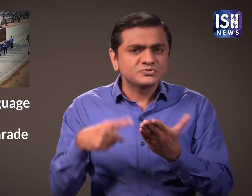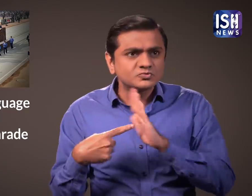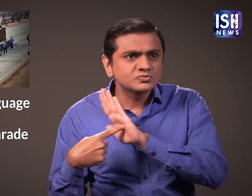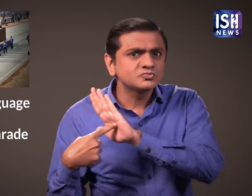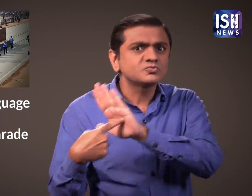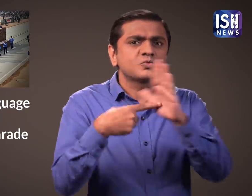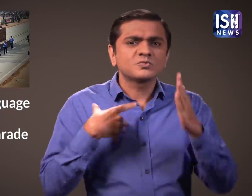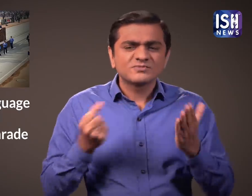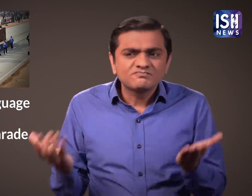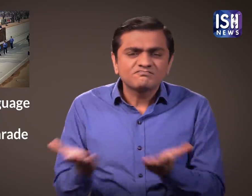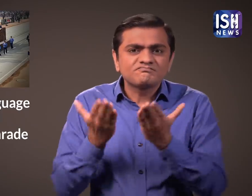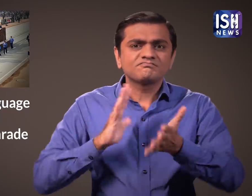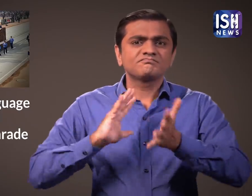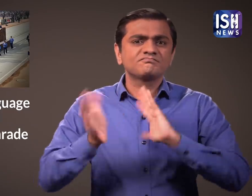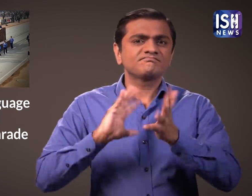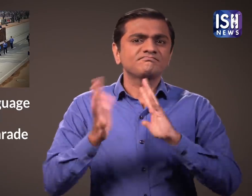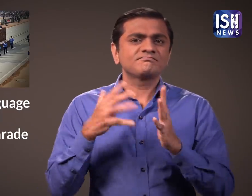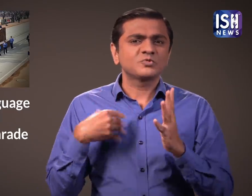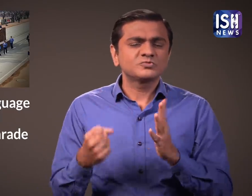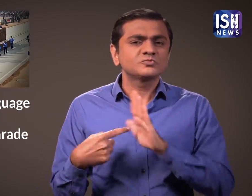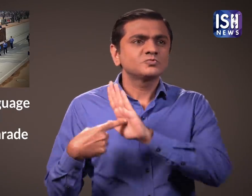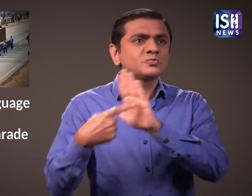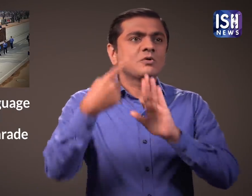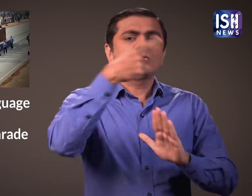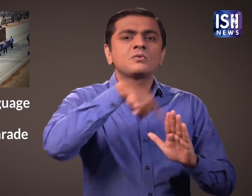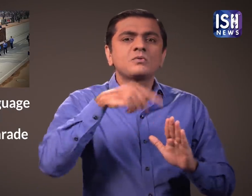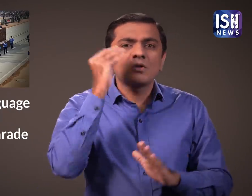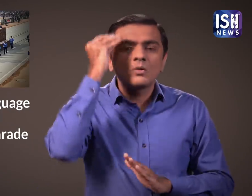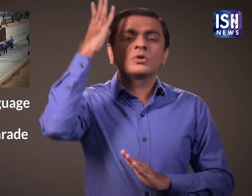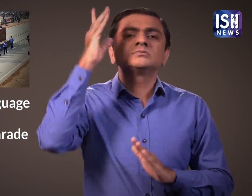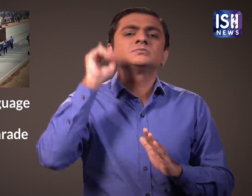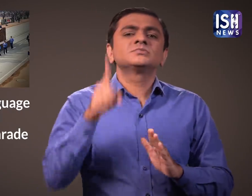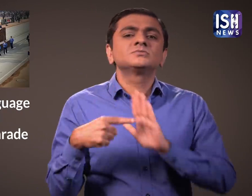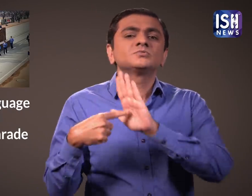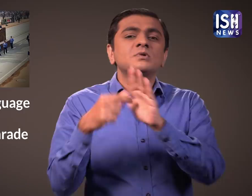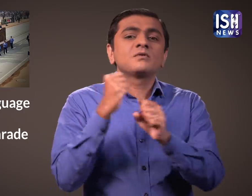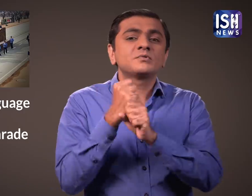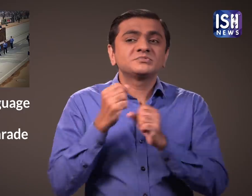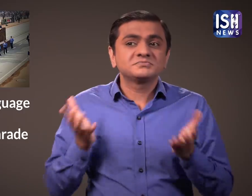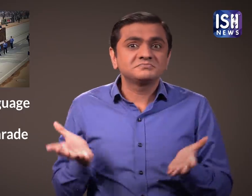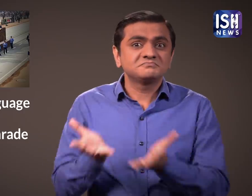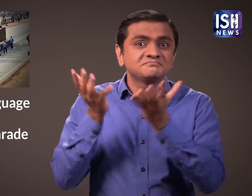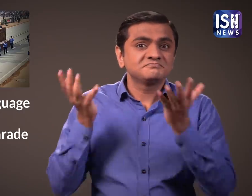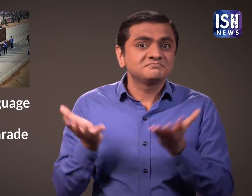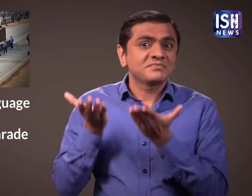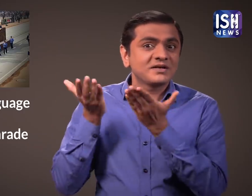The aim of the tableau is to raise awareness and highlight this.